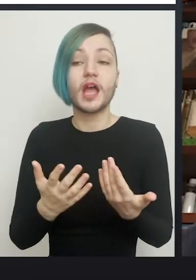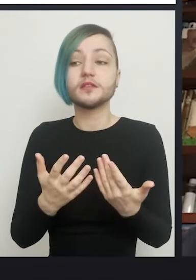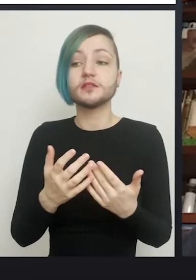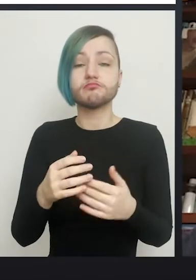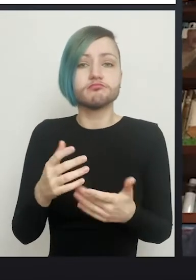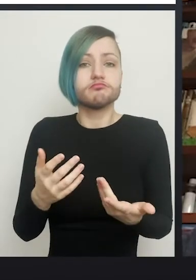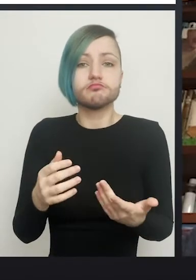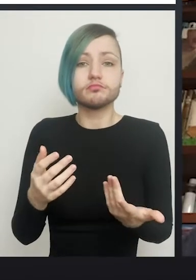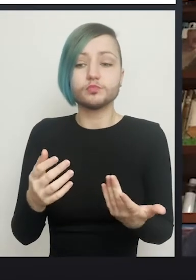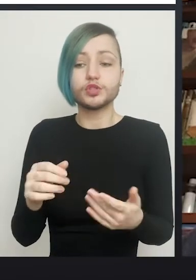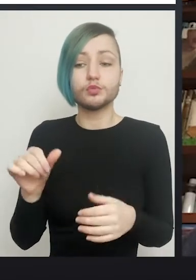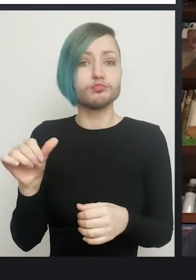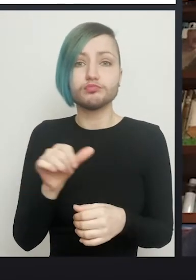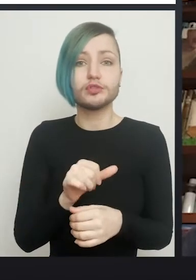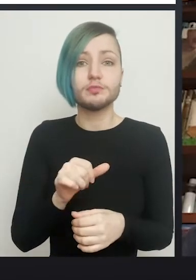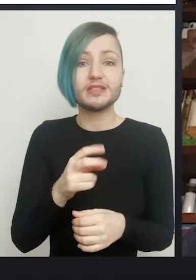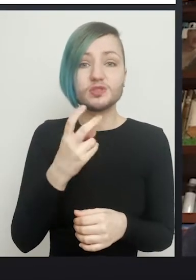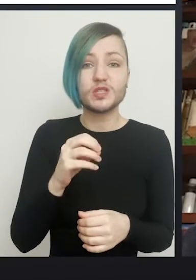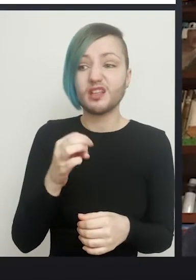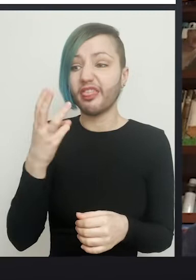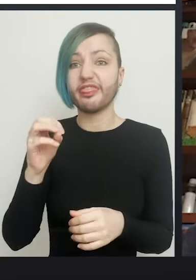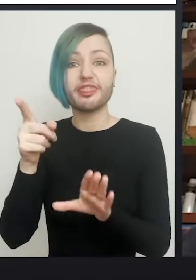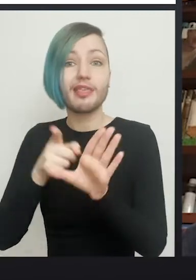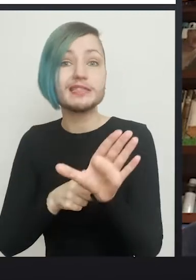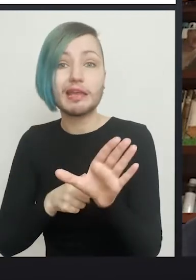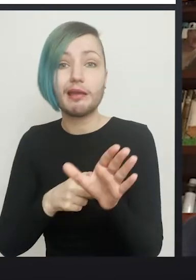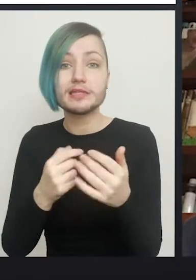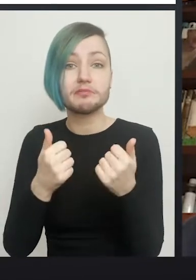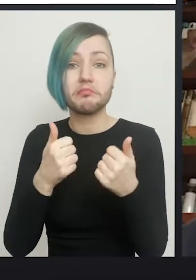and have an equally good vagina from it. So it's a tried and tested thing, it works.